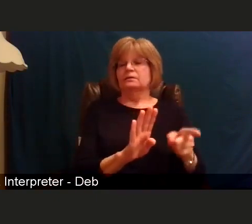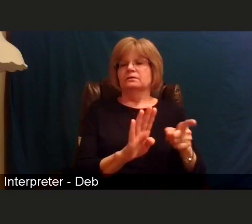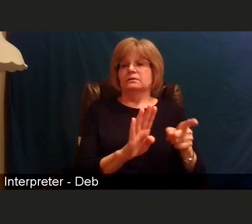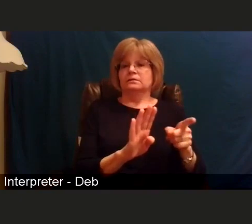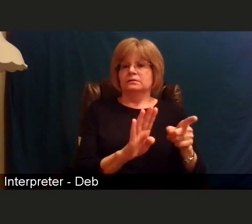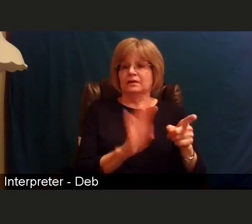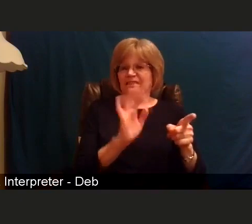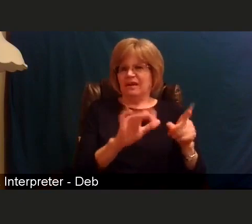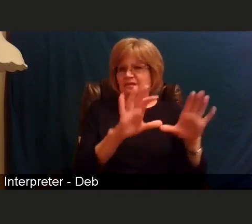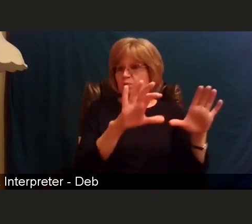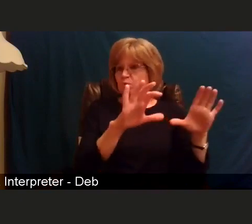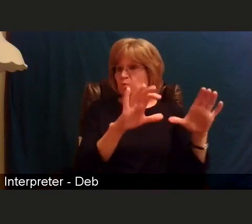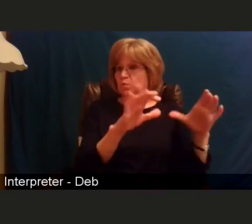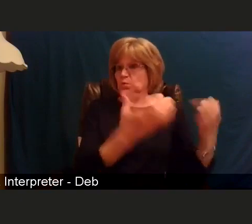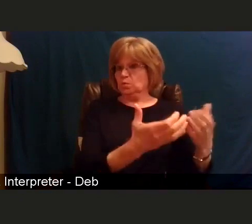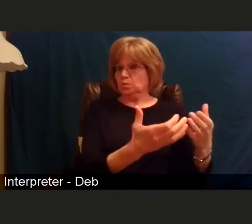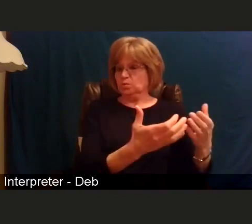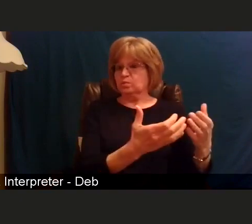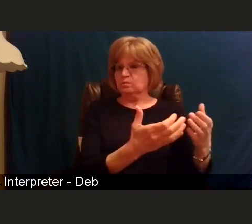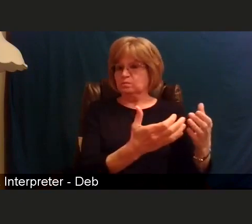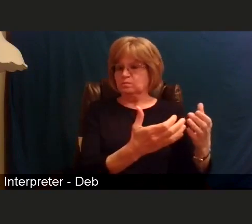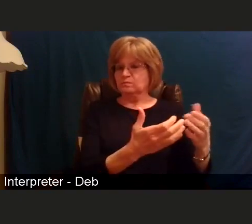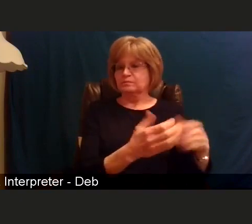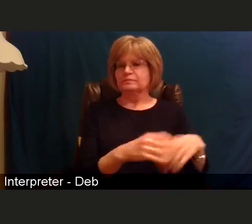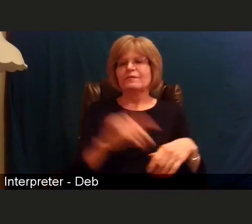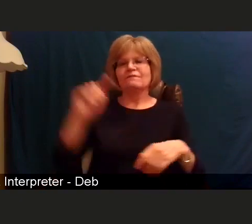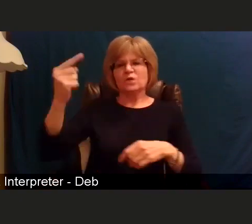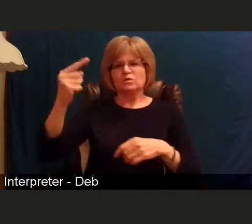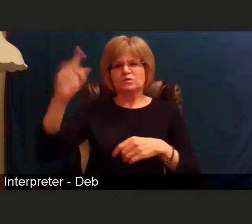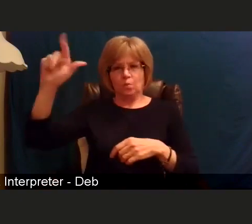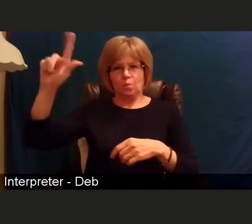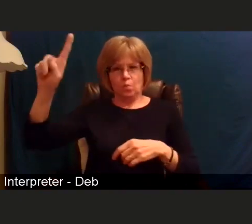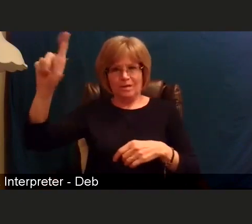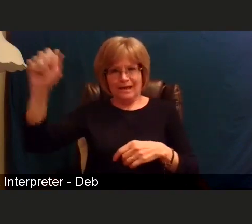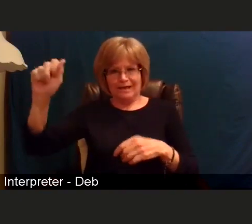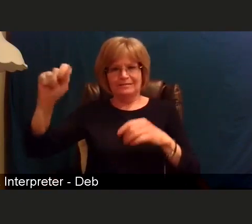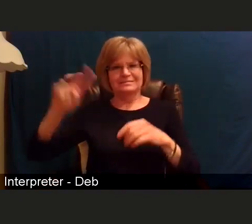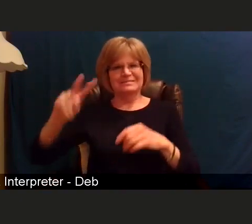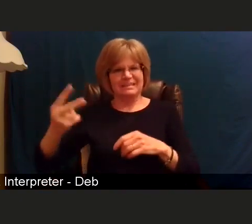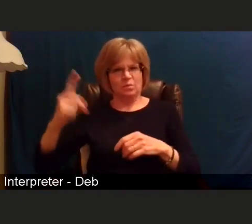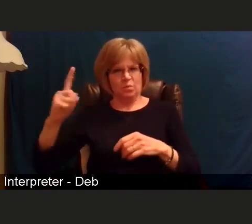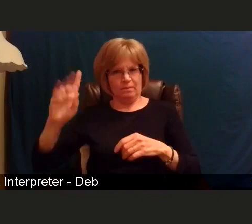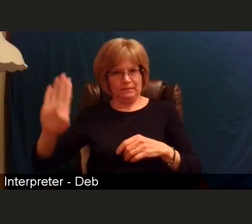or that tier that's underneath 1A, that is all frontline essential workers